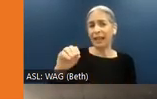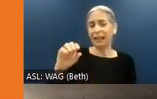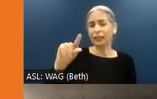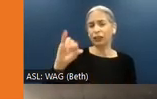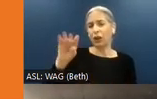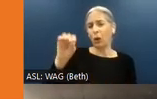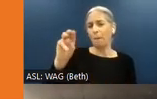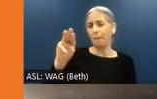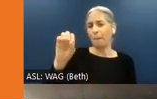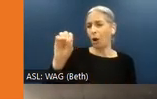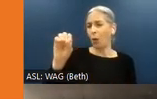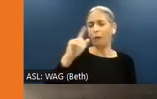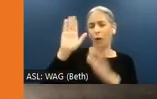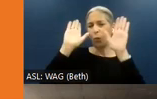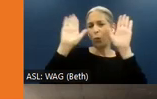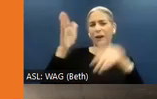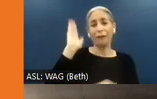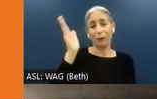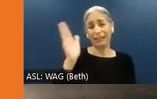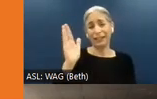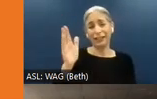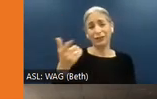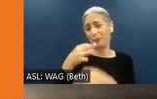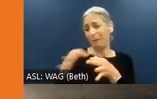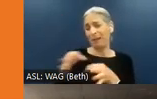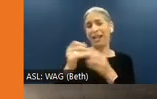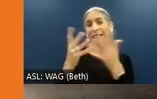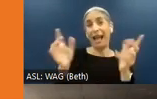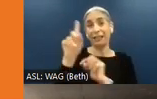presentation. Like you mentioned, there's still a lot of questions in the Chat, but